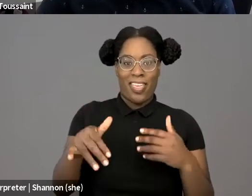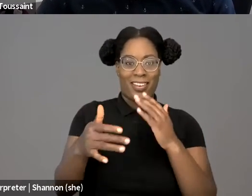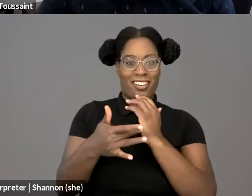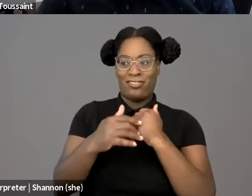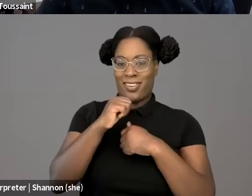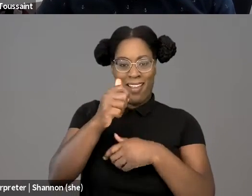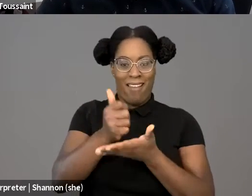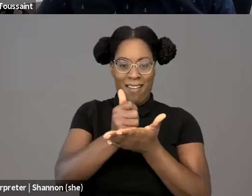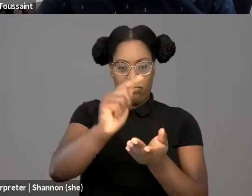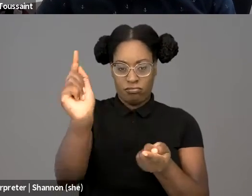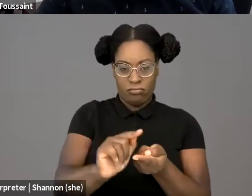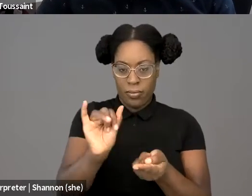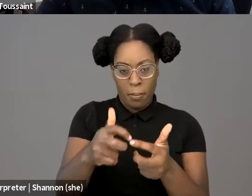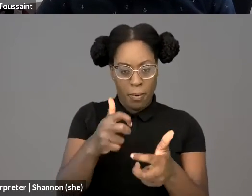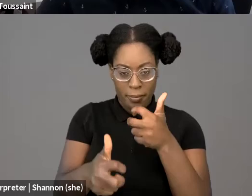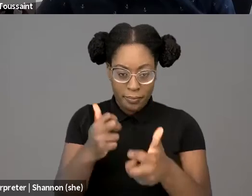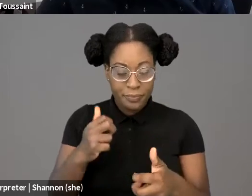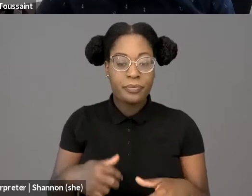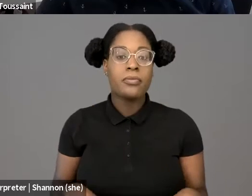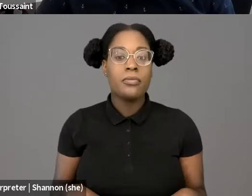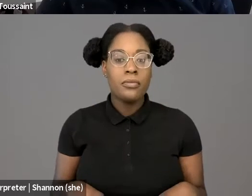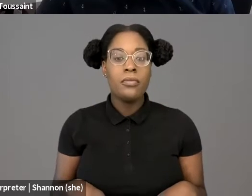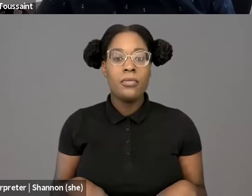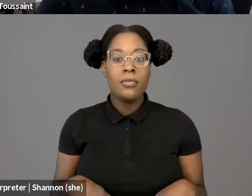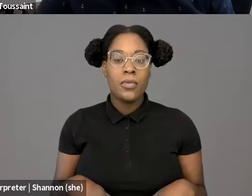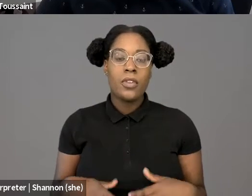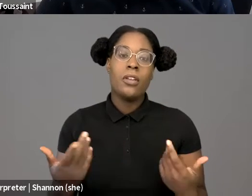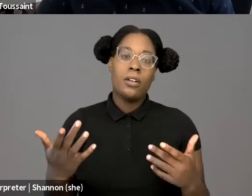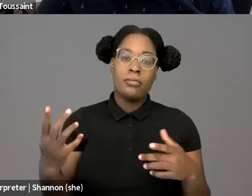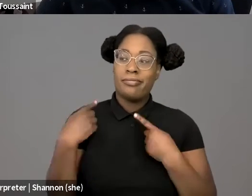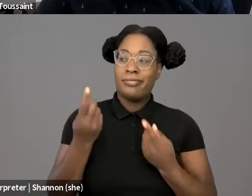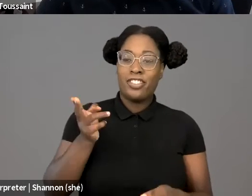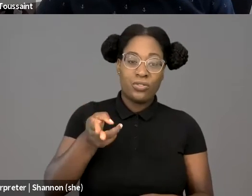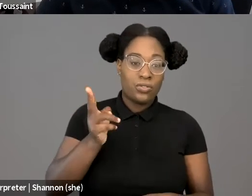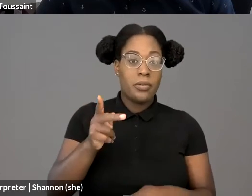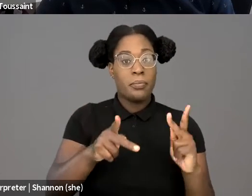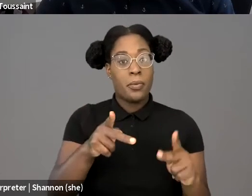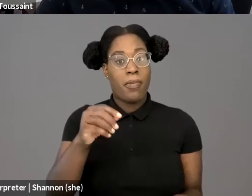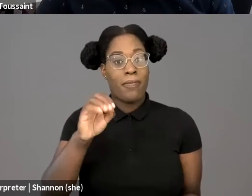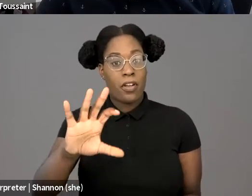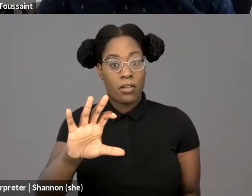historically people of color have been casualties of technologically-enabled systems of oppression.